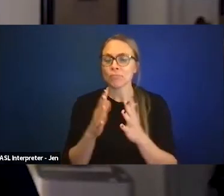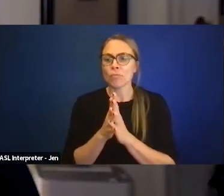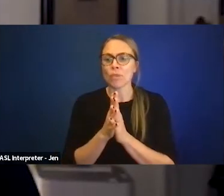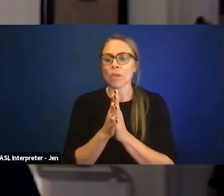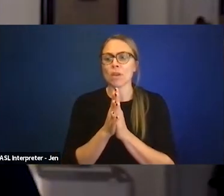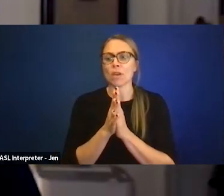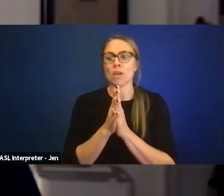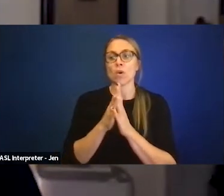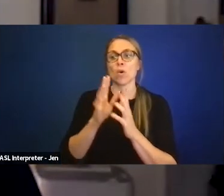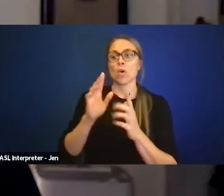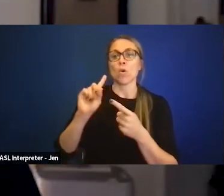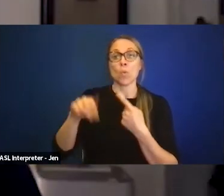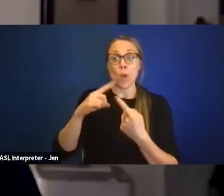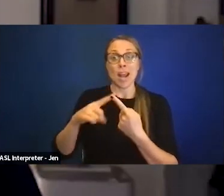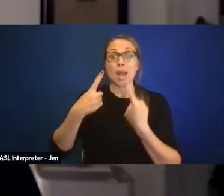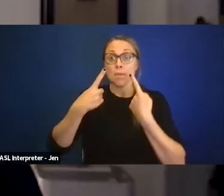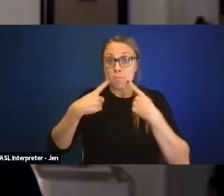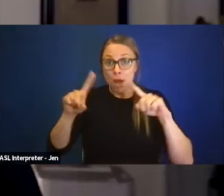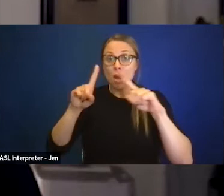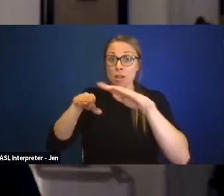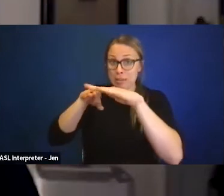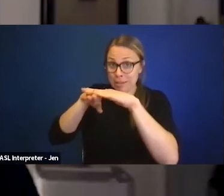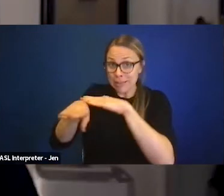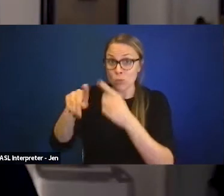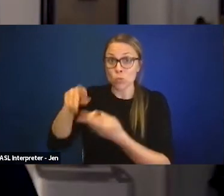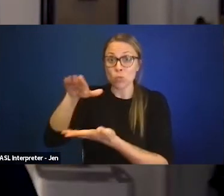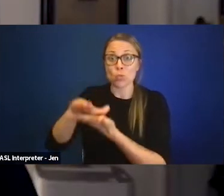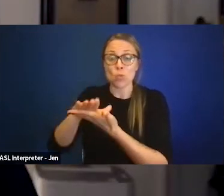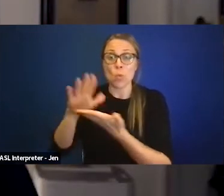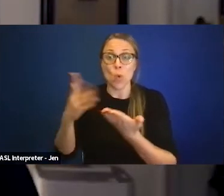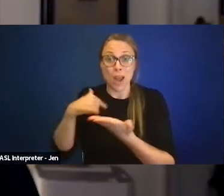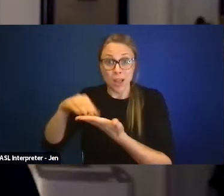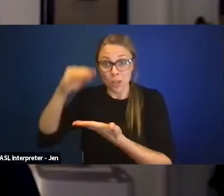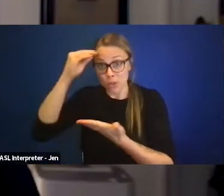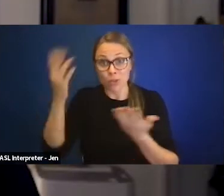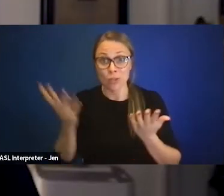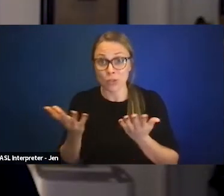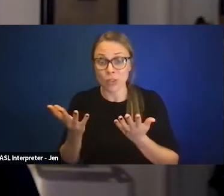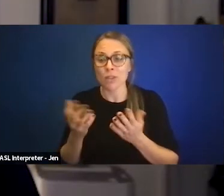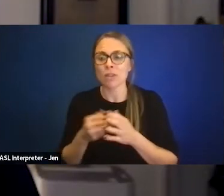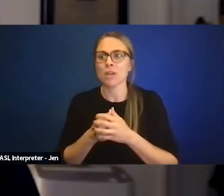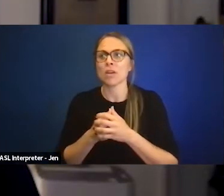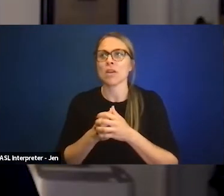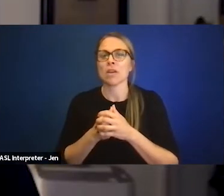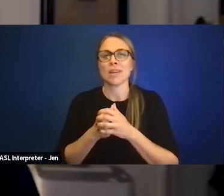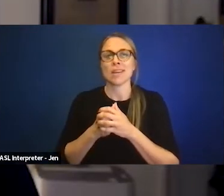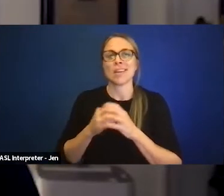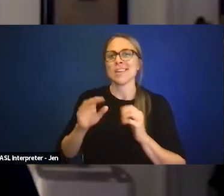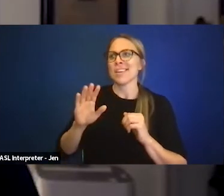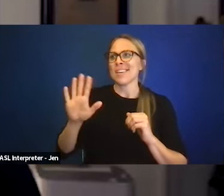when I finally did get into school, was that expectations were not the same for us.